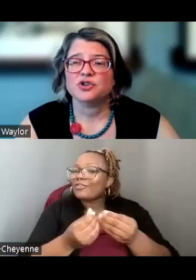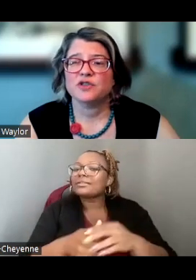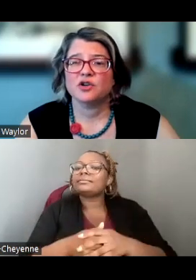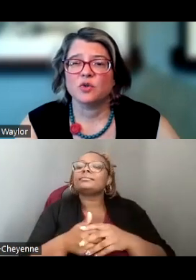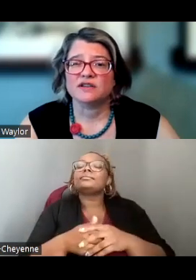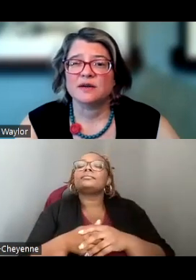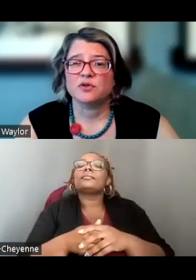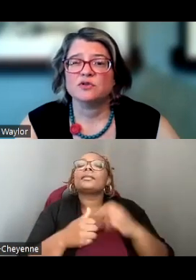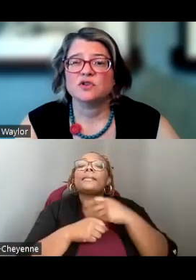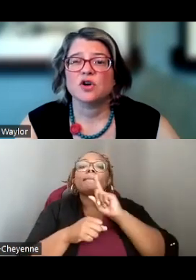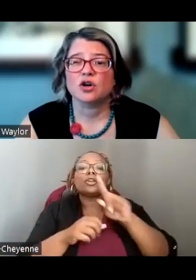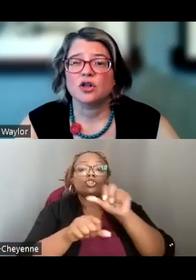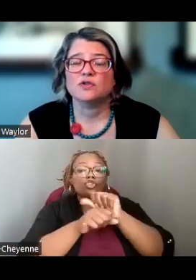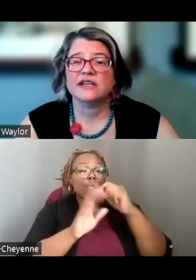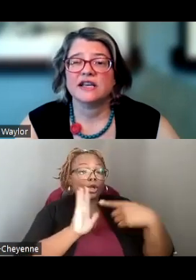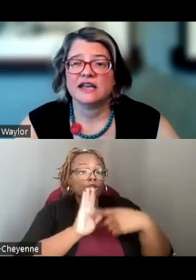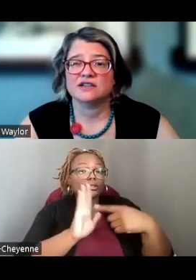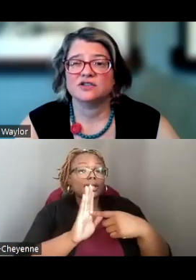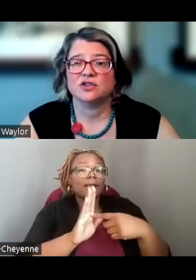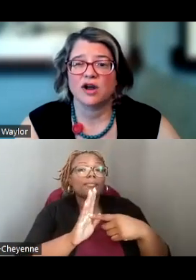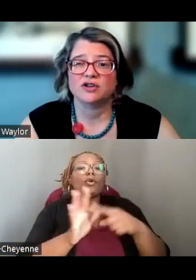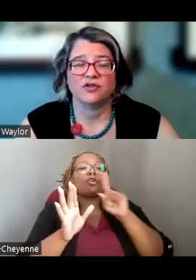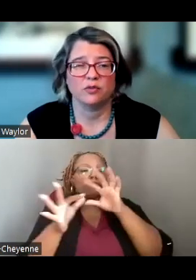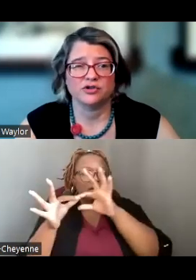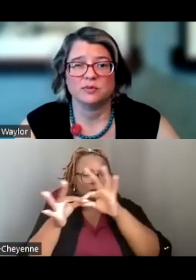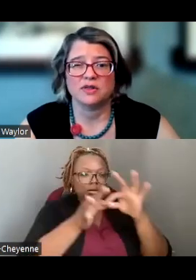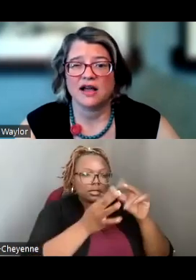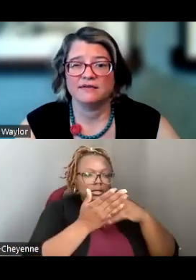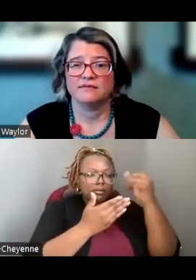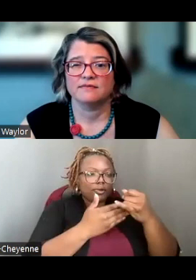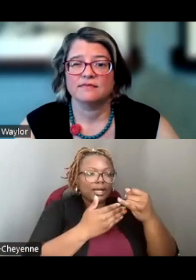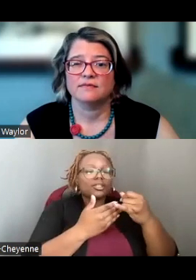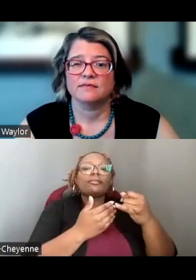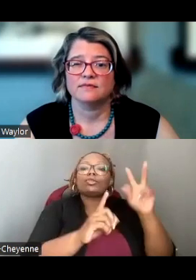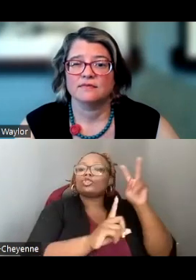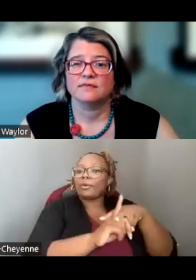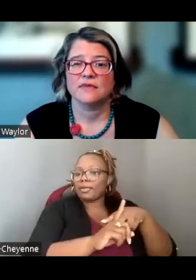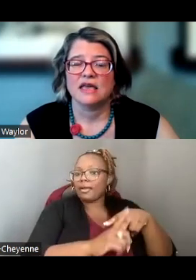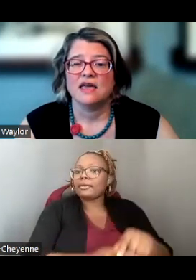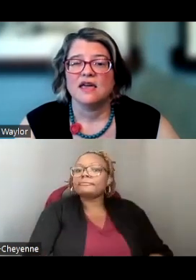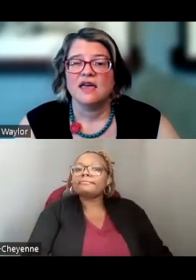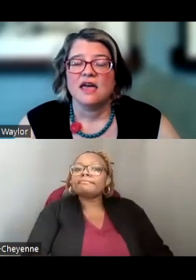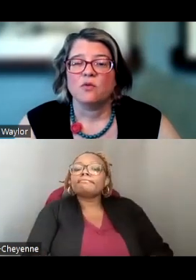MAKE SURE THAT YOUR WORK SAMPLES ARE CLOSELY CONNECTED TO THE PROJECT FOR WHICH YOU'RE APPLYING.